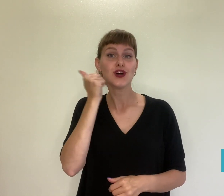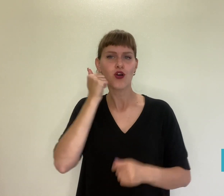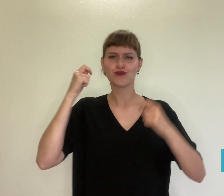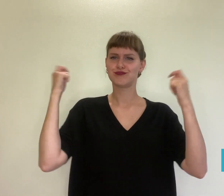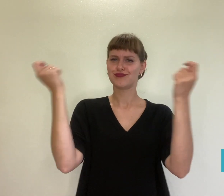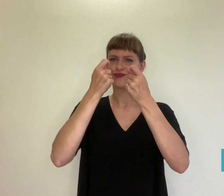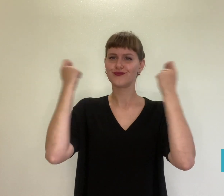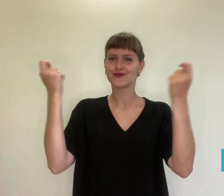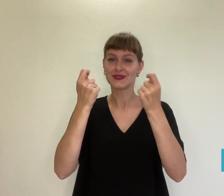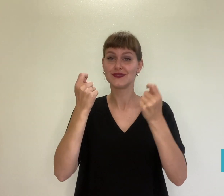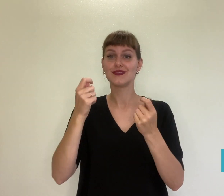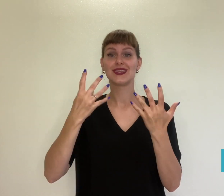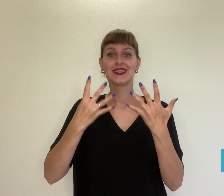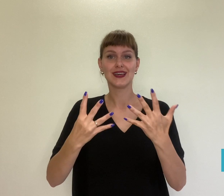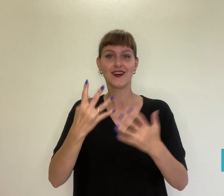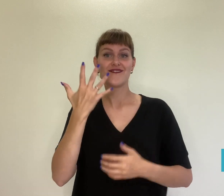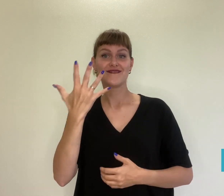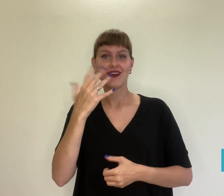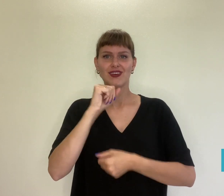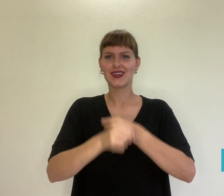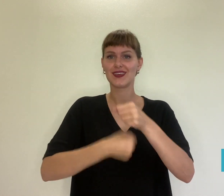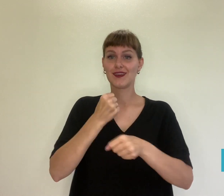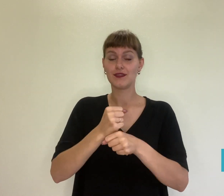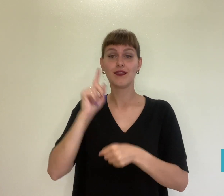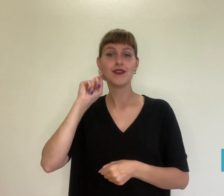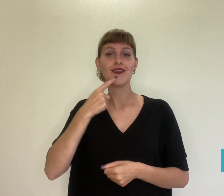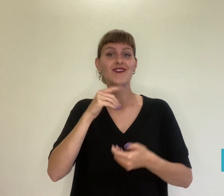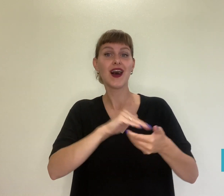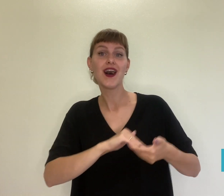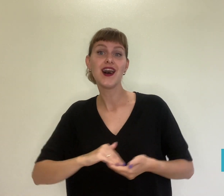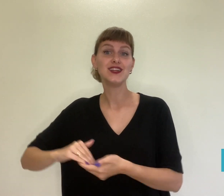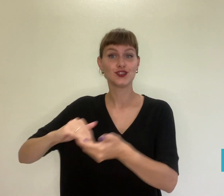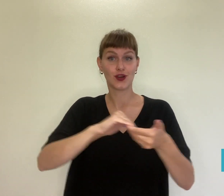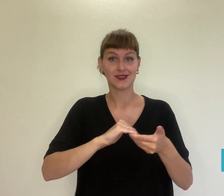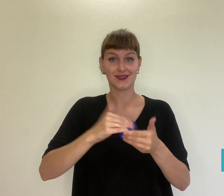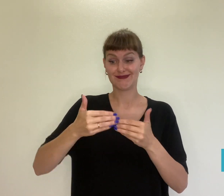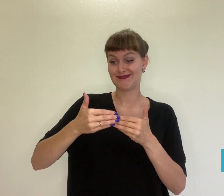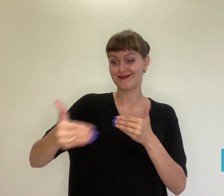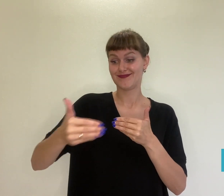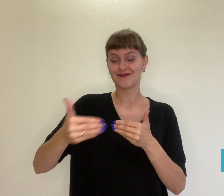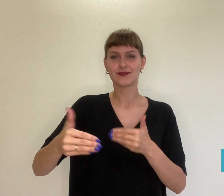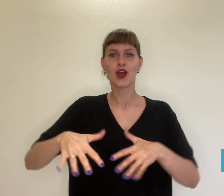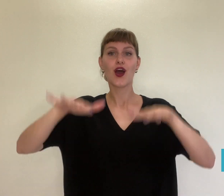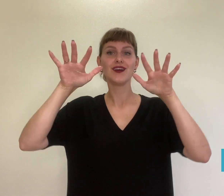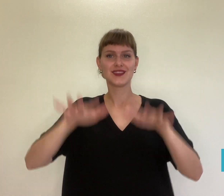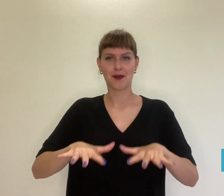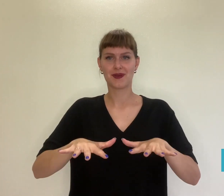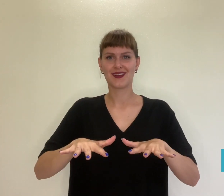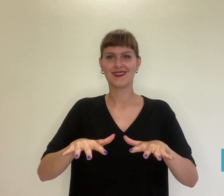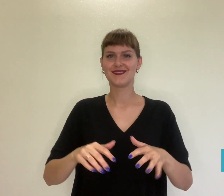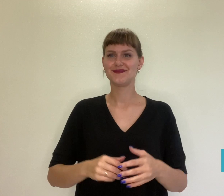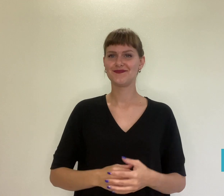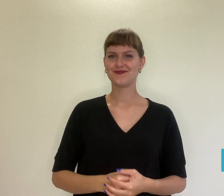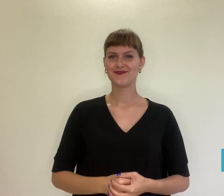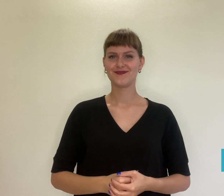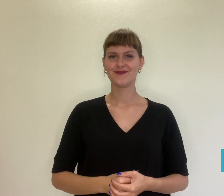dedicated to the 95th anniversary of the All-Russian Society of the Deaf in October.